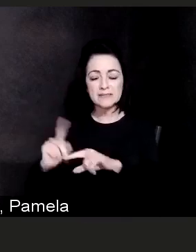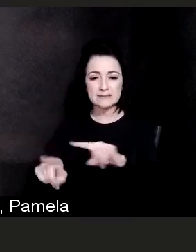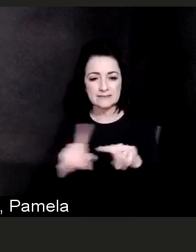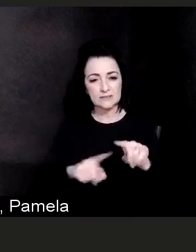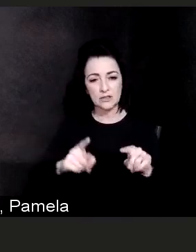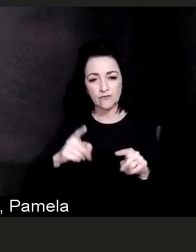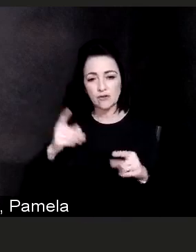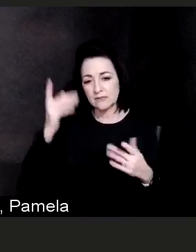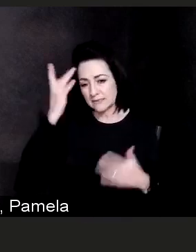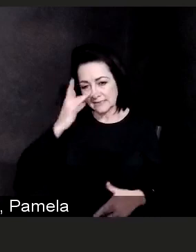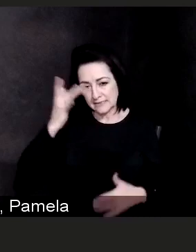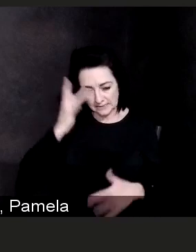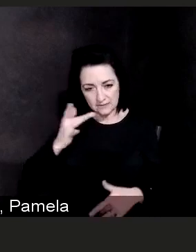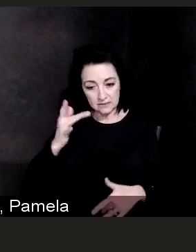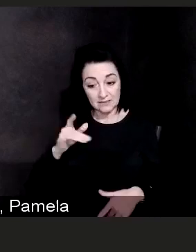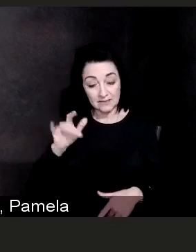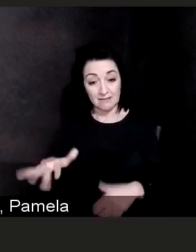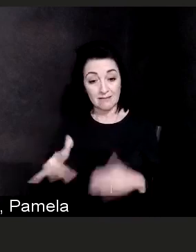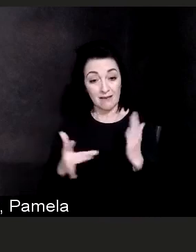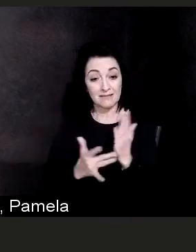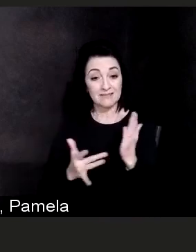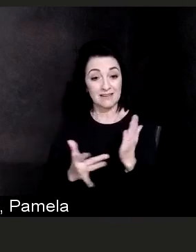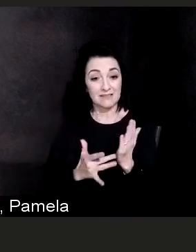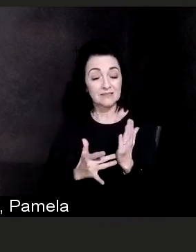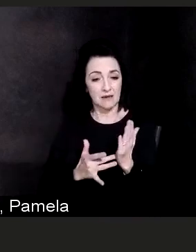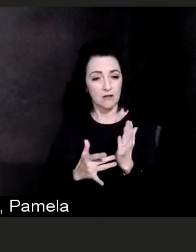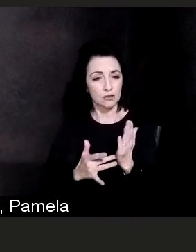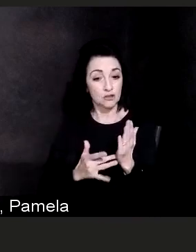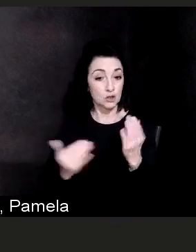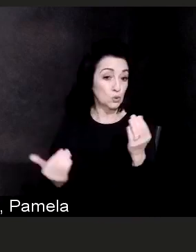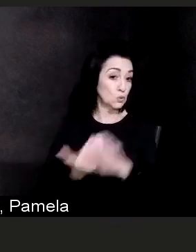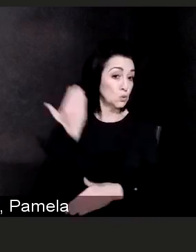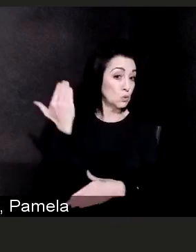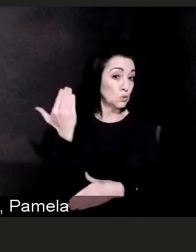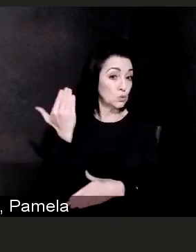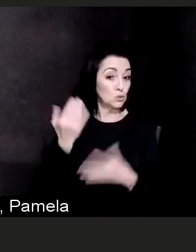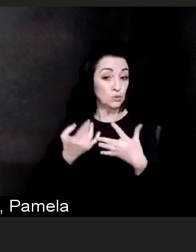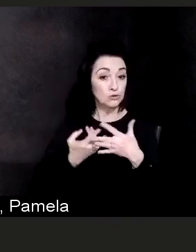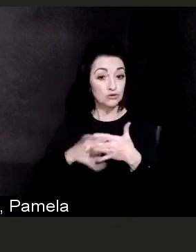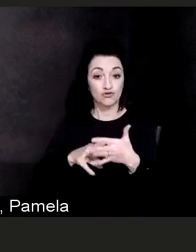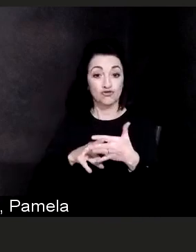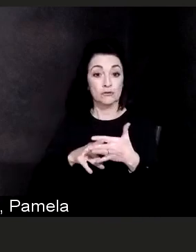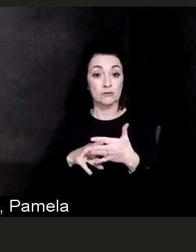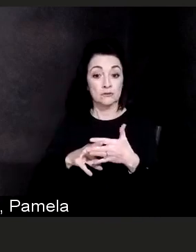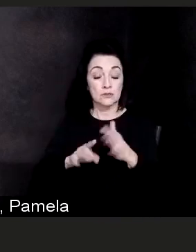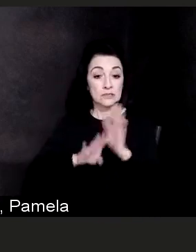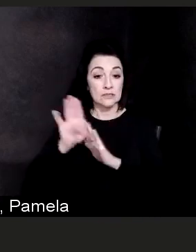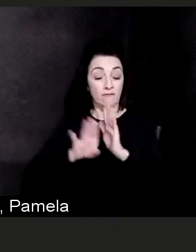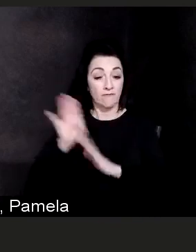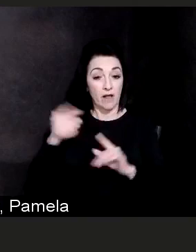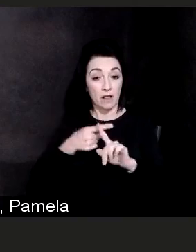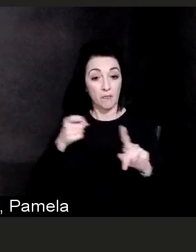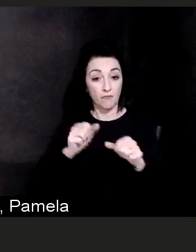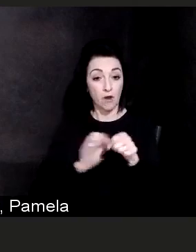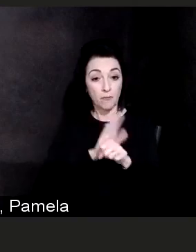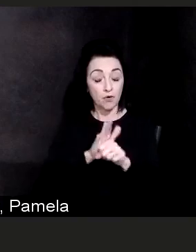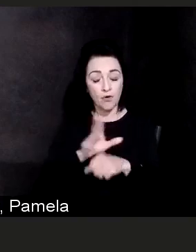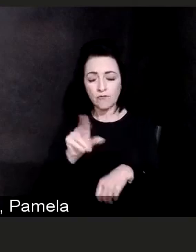and this technology is not a new technology. This technology is normally not used for vaccines